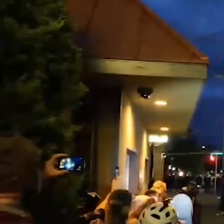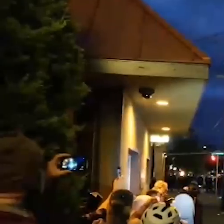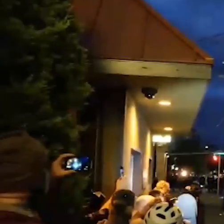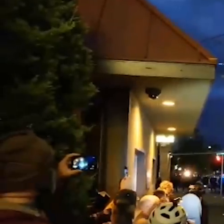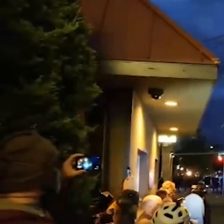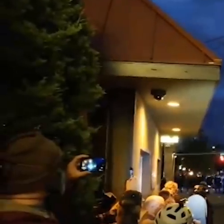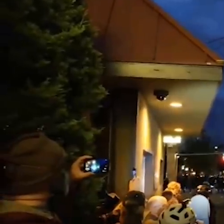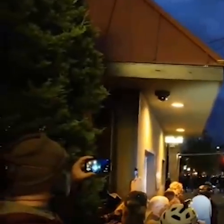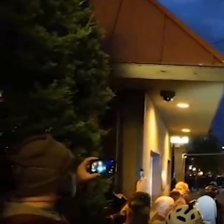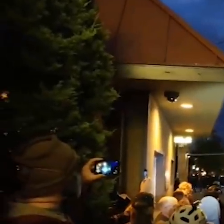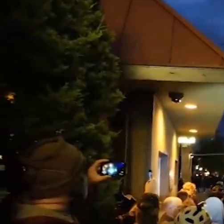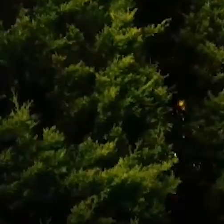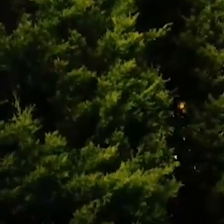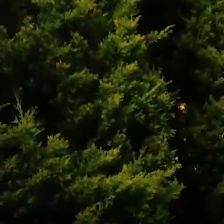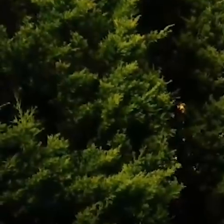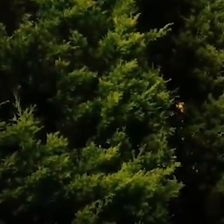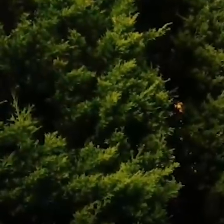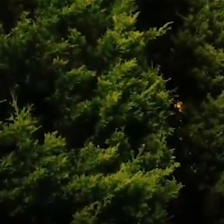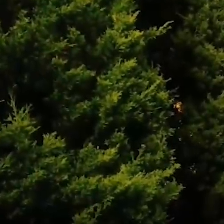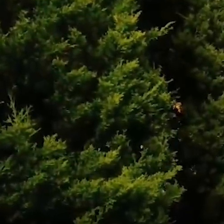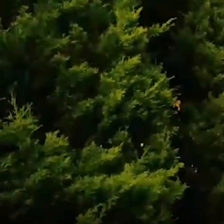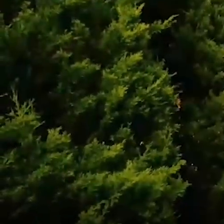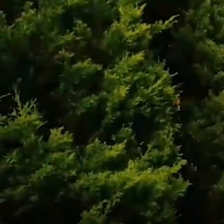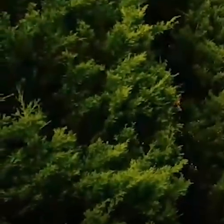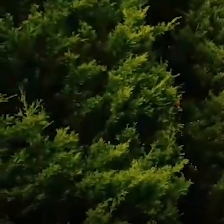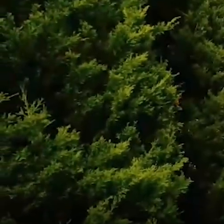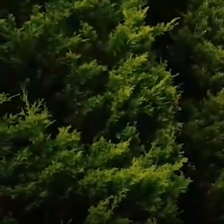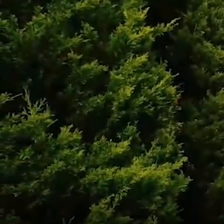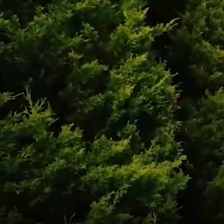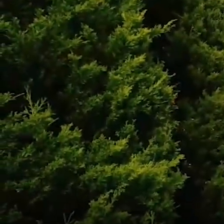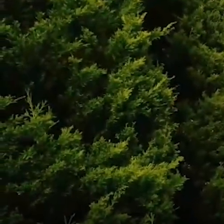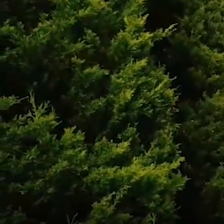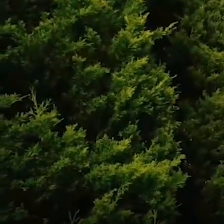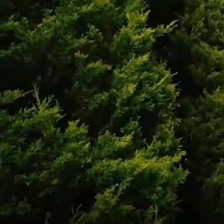This is video that we've obtained from open source from a variety of sources